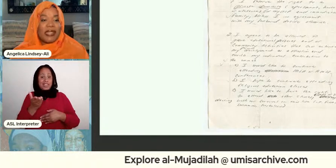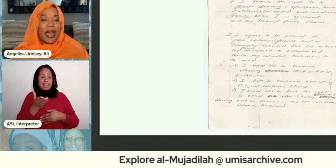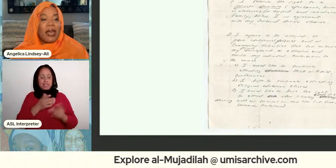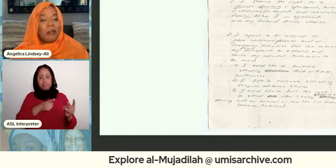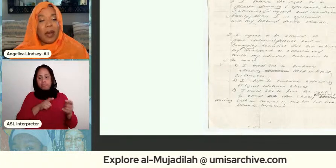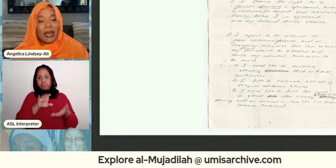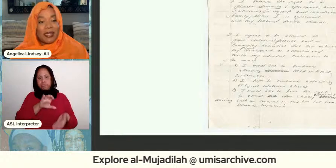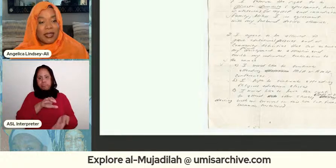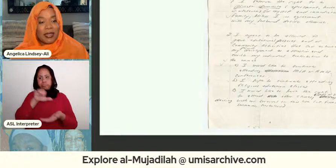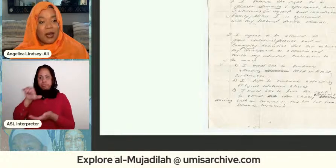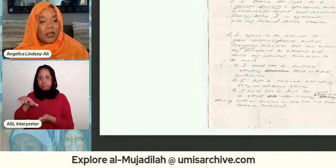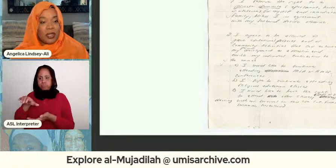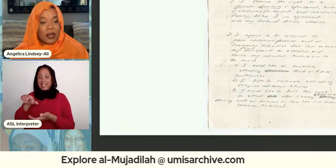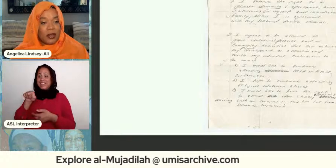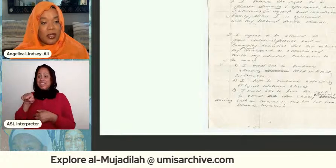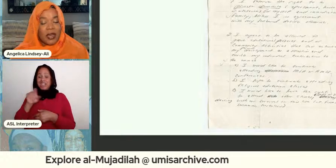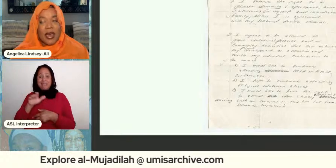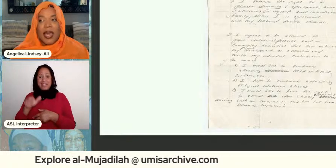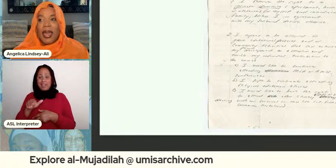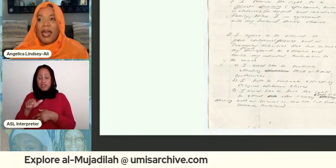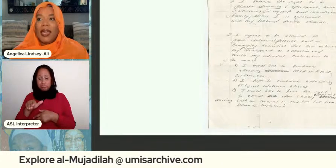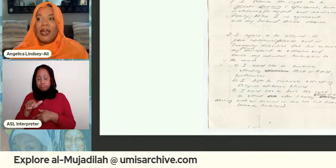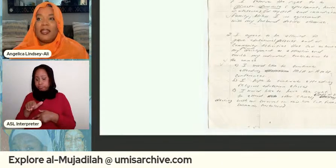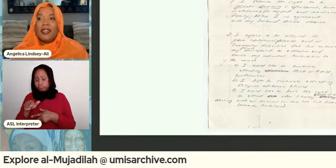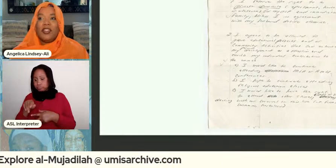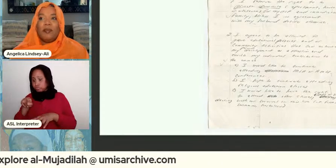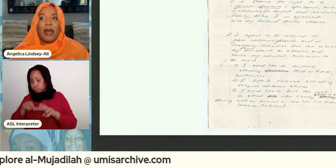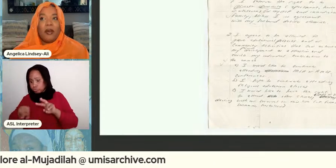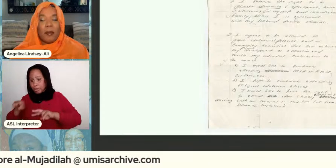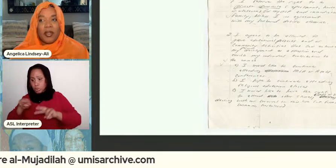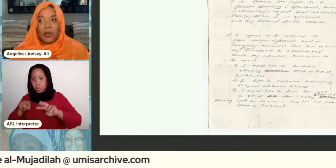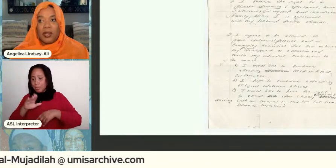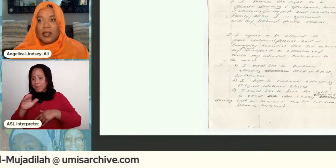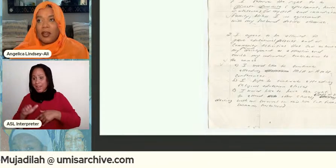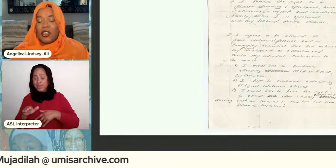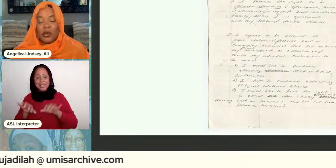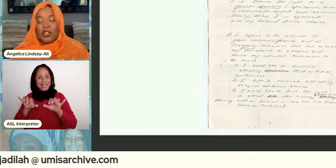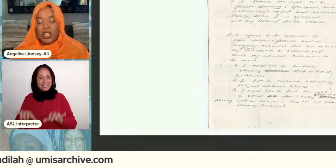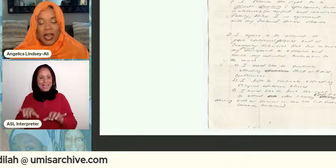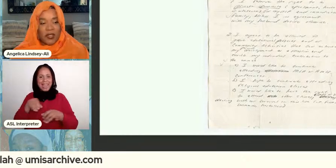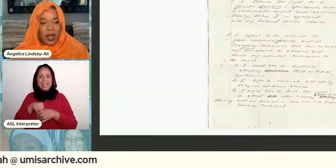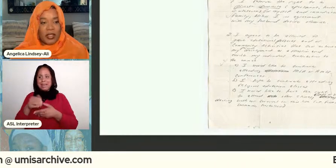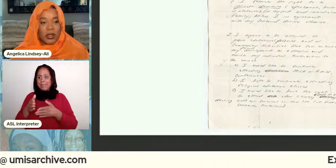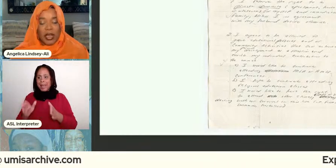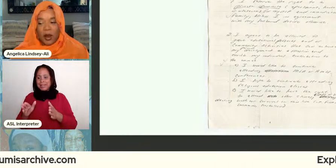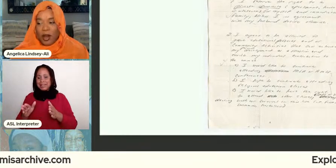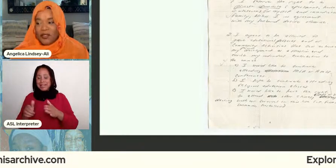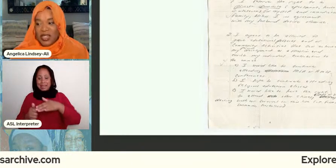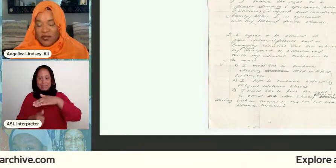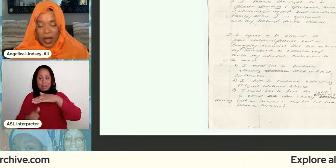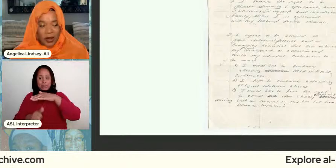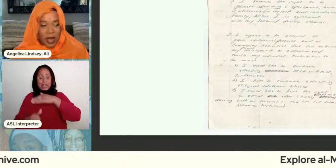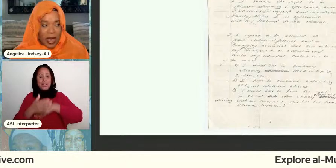just sat in boxes downstairs and my grandmother was a huge jazz fan so she had all of these vinyl